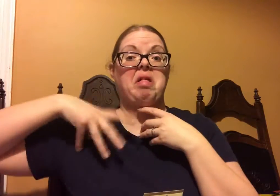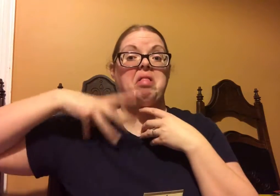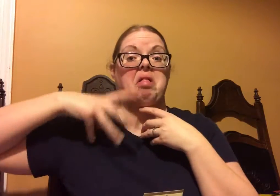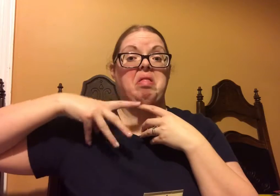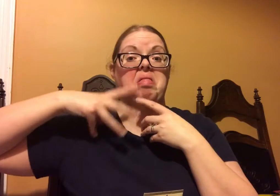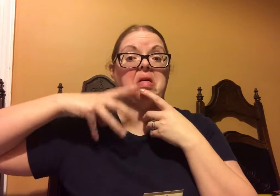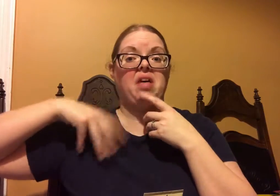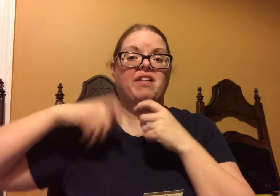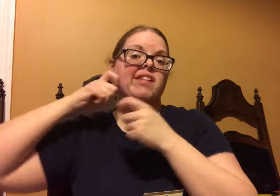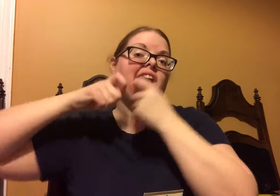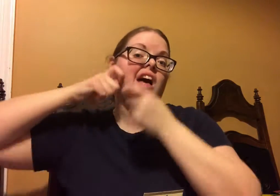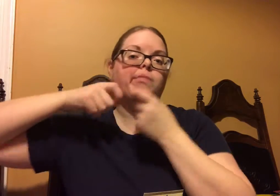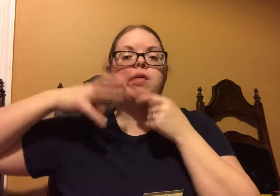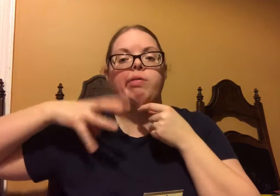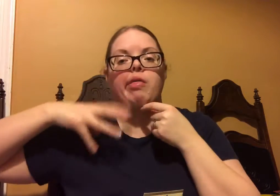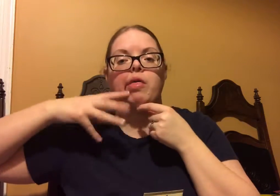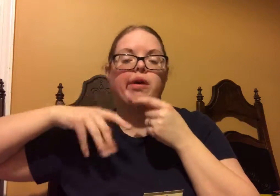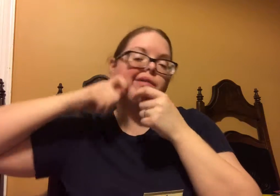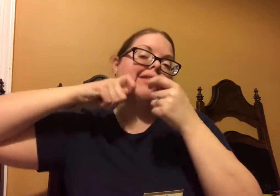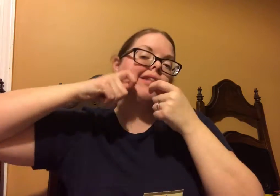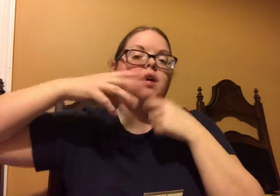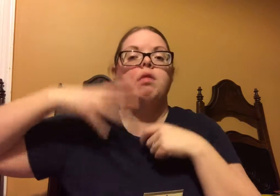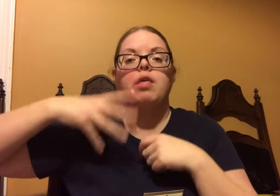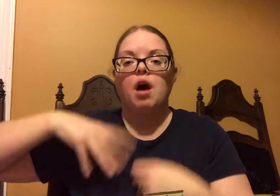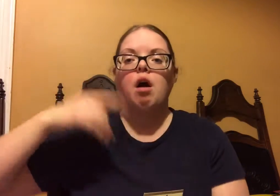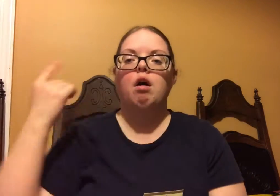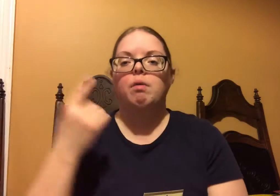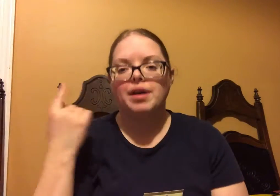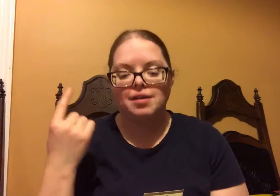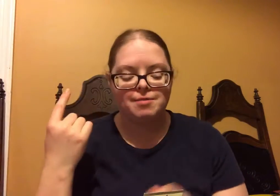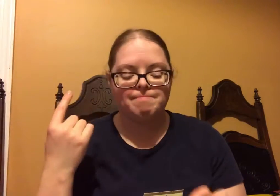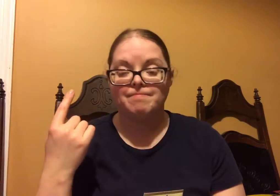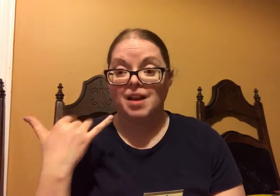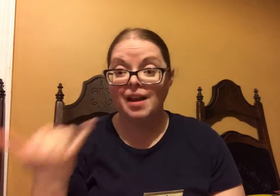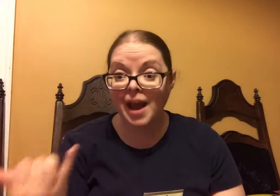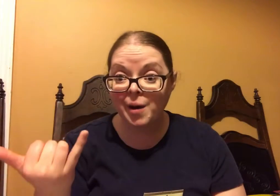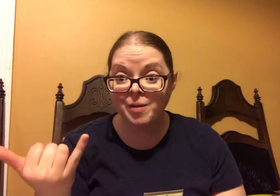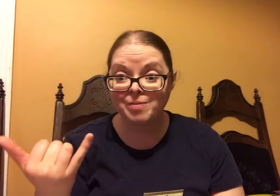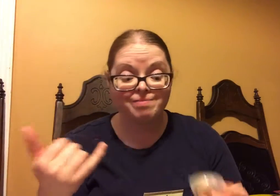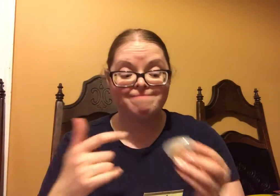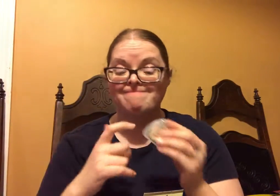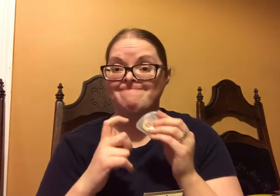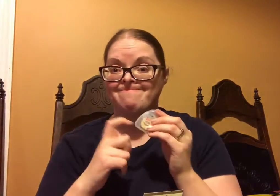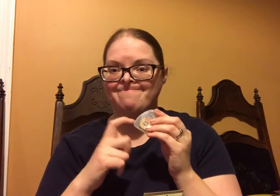Because...no...I floss and I bleed, I floss and I bleed...I just UH.